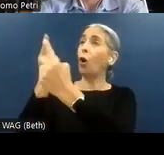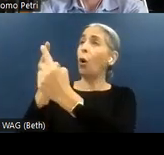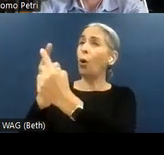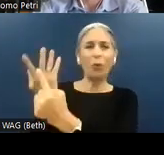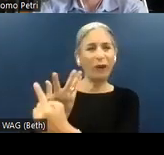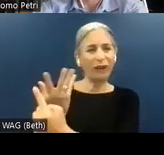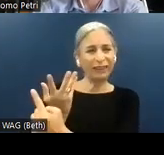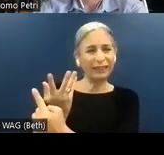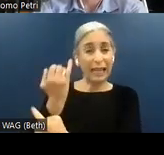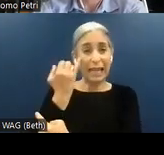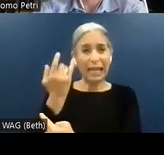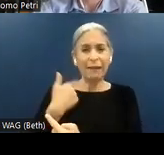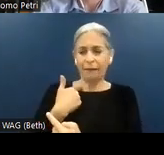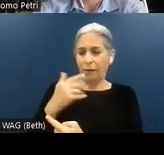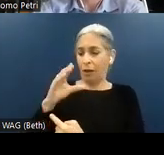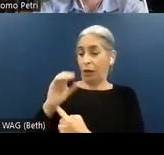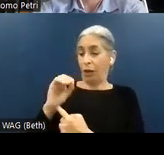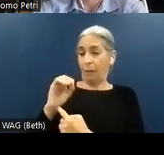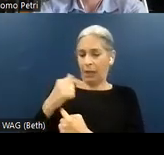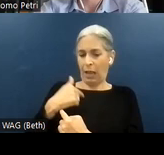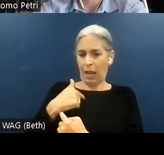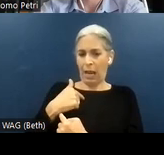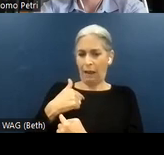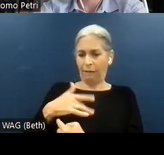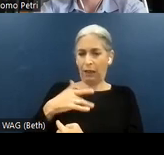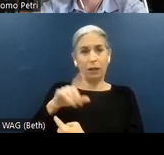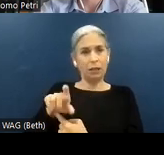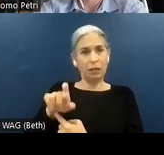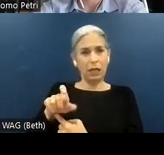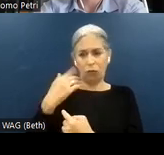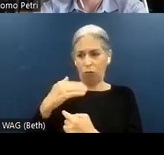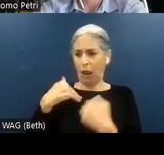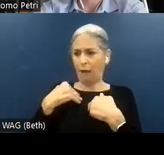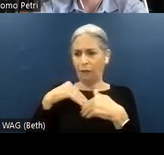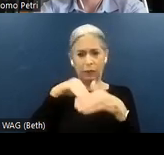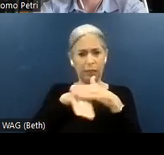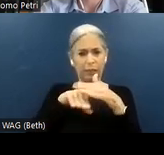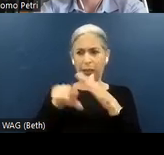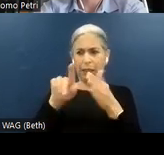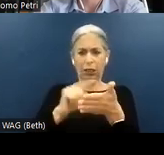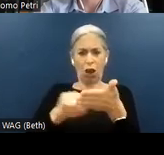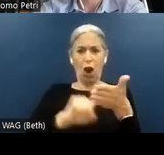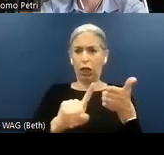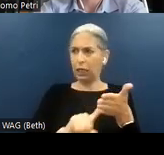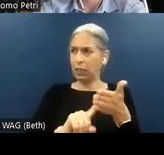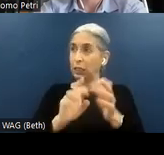am a company that fills the needs of an accessibility audit, it is important I am very clear with